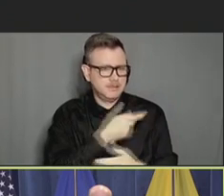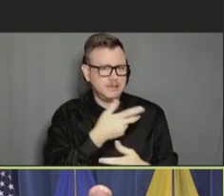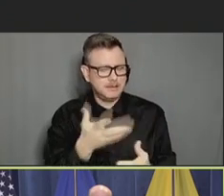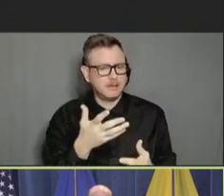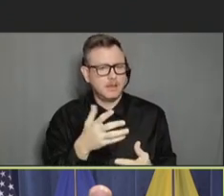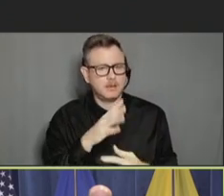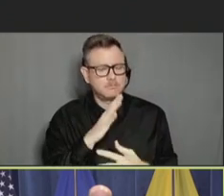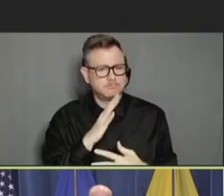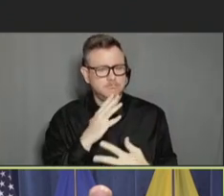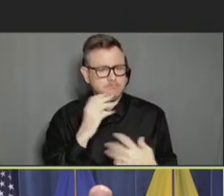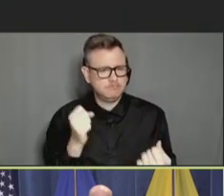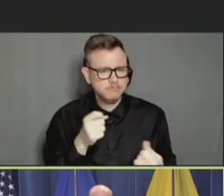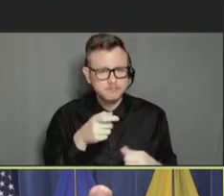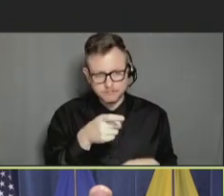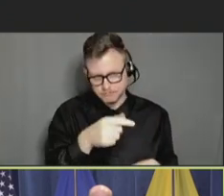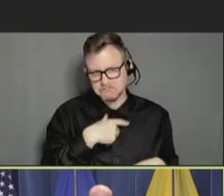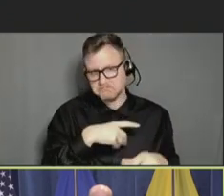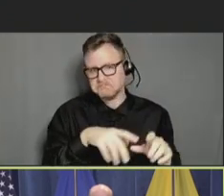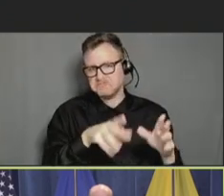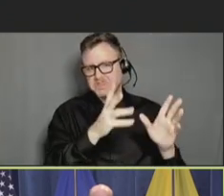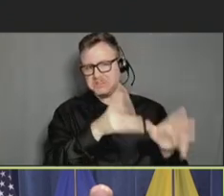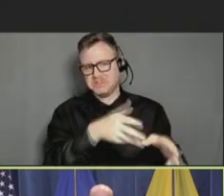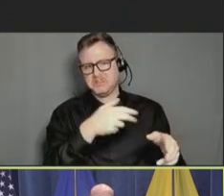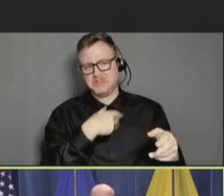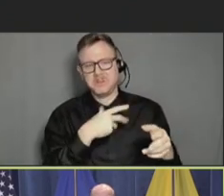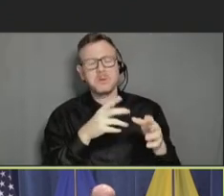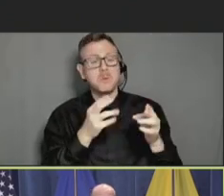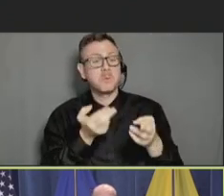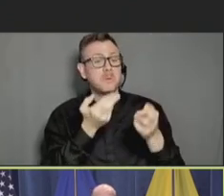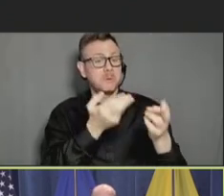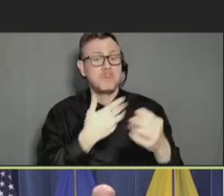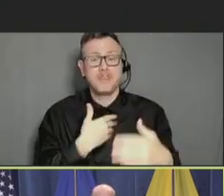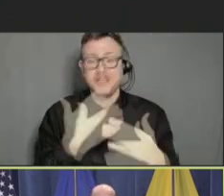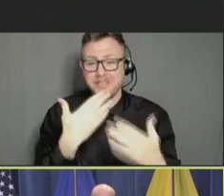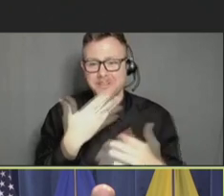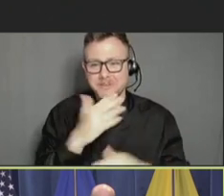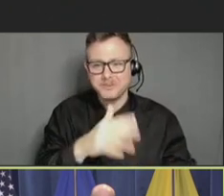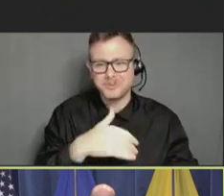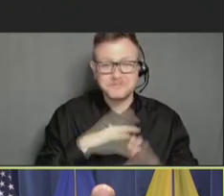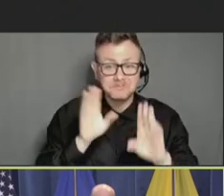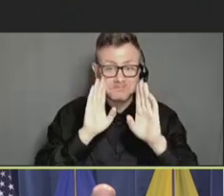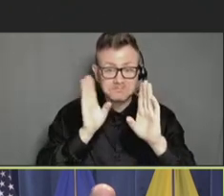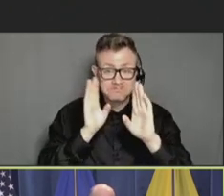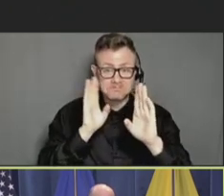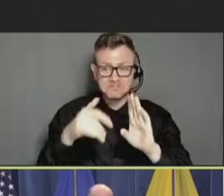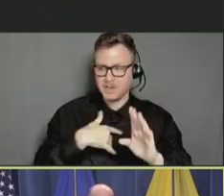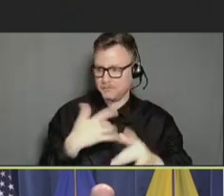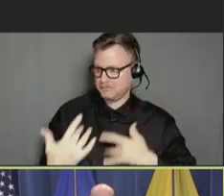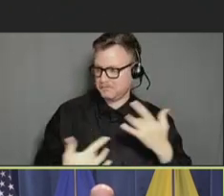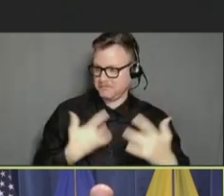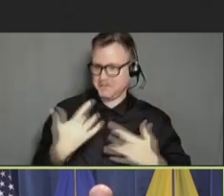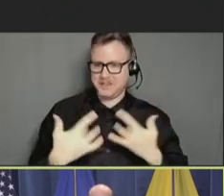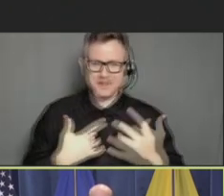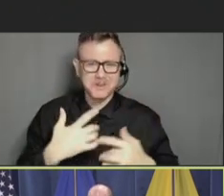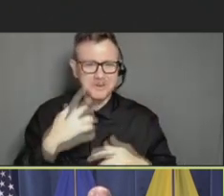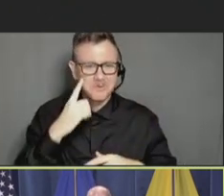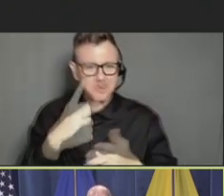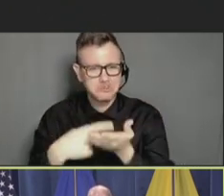then I'll just leave out those recommendations. And thank you for listening and I'm excited for our discussion we'll have.